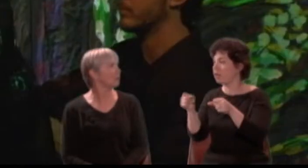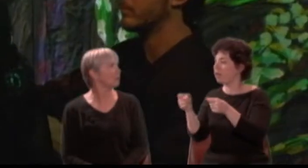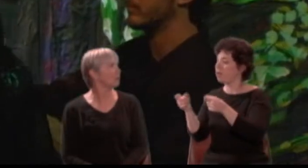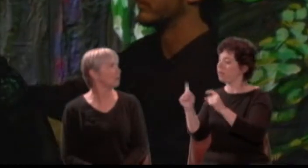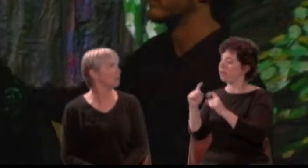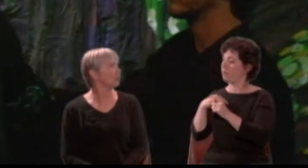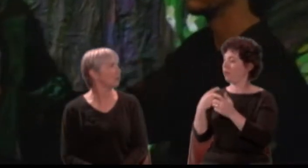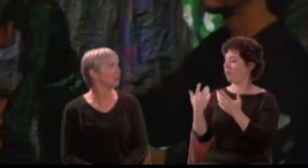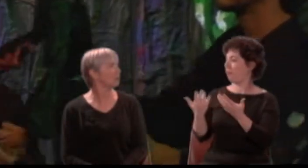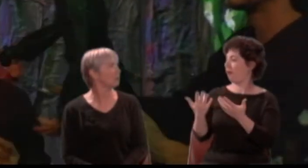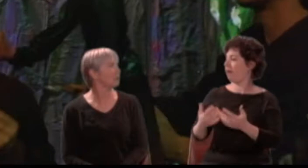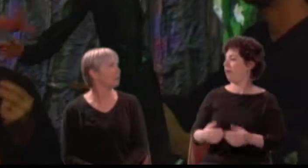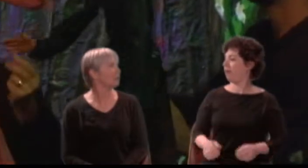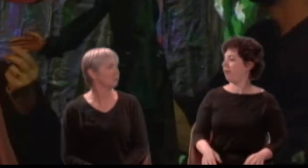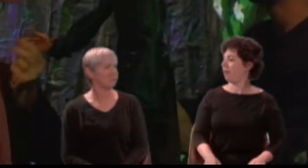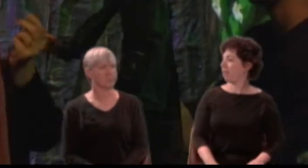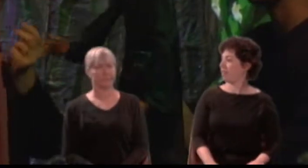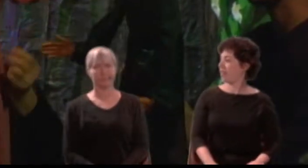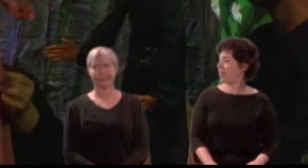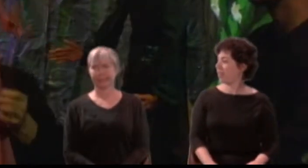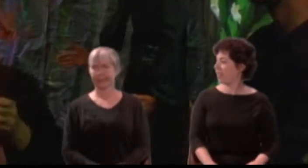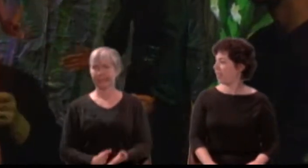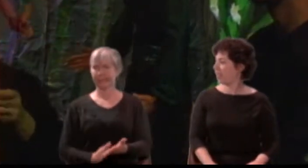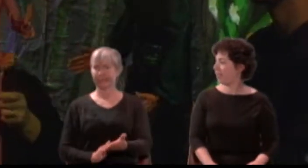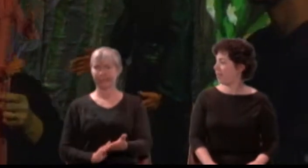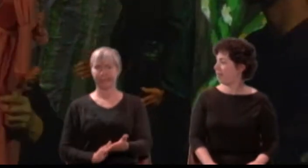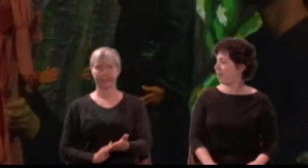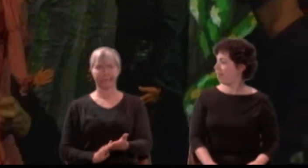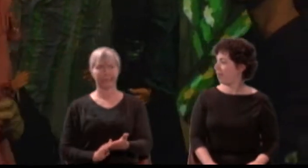Hermia: A privilege never to see me more.